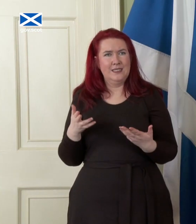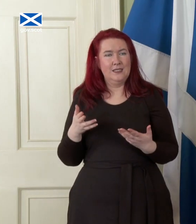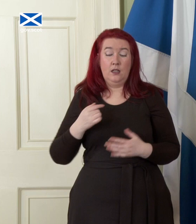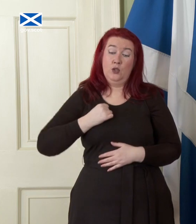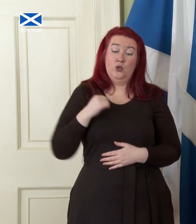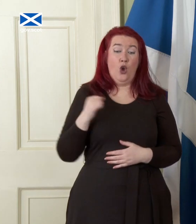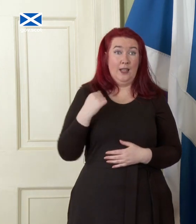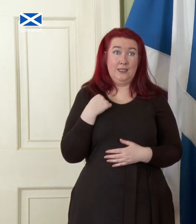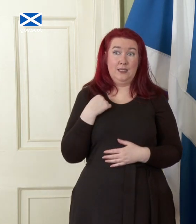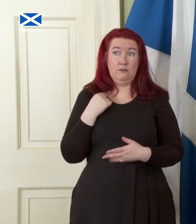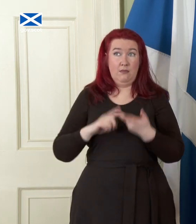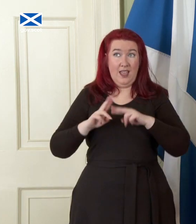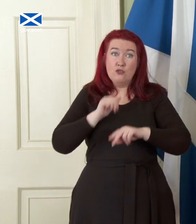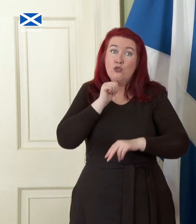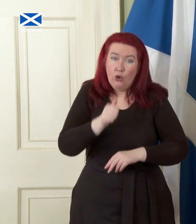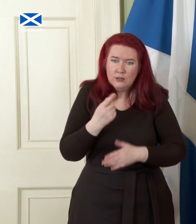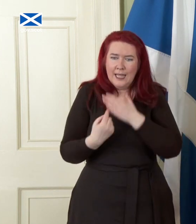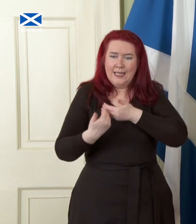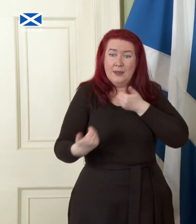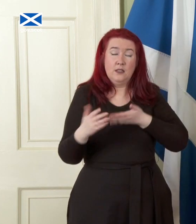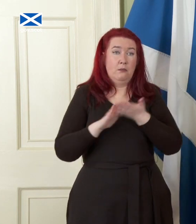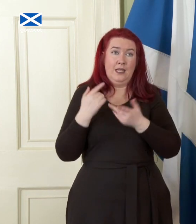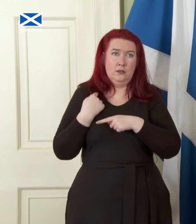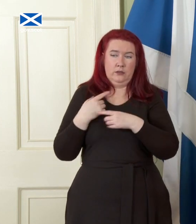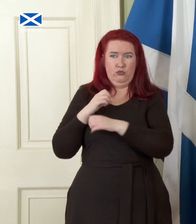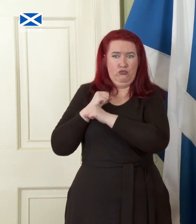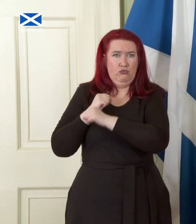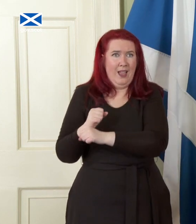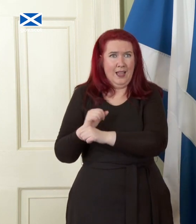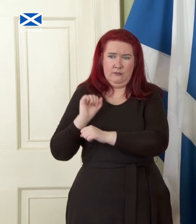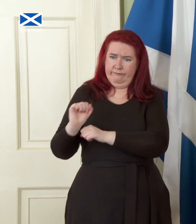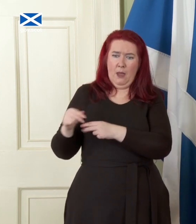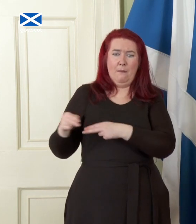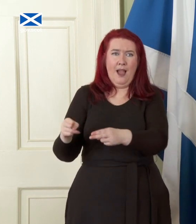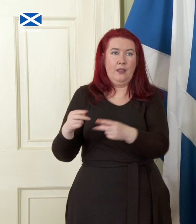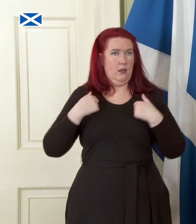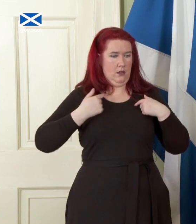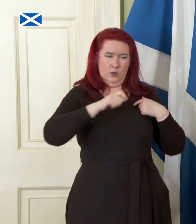independent means we are being dragged down the wrong path to a path people here did not vote for.